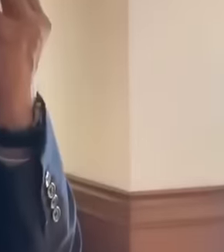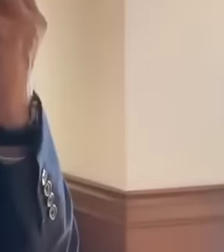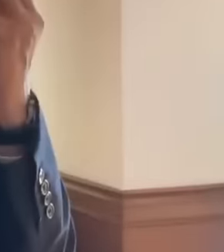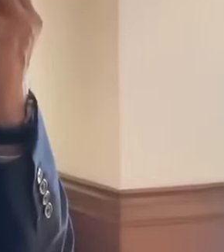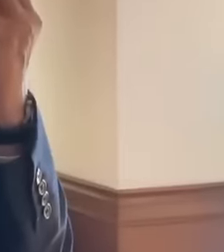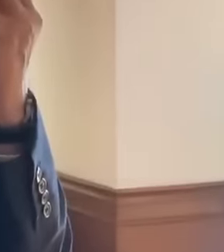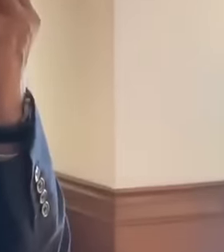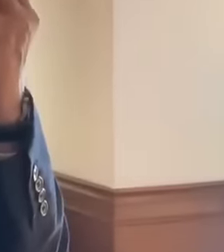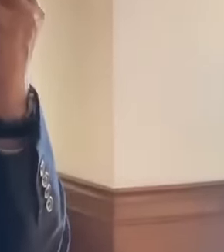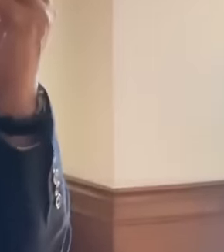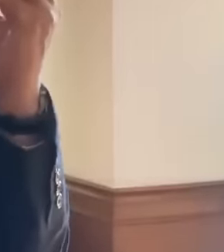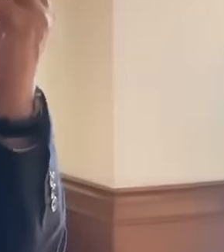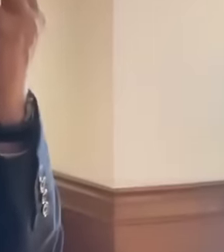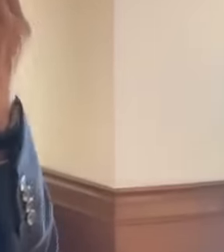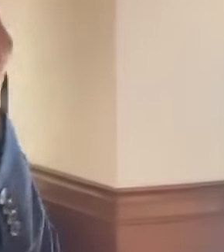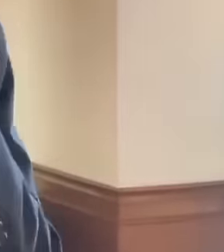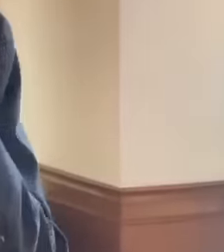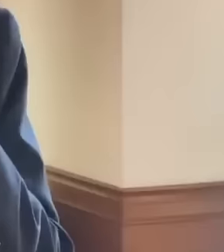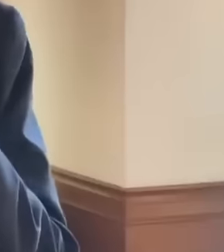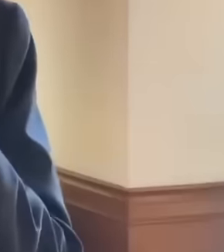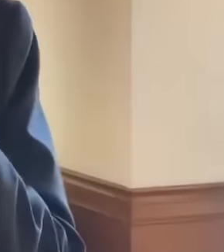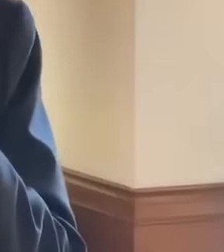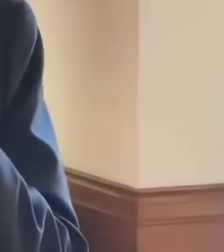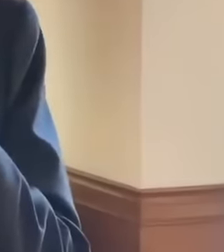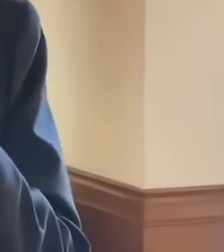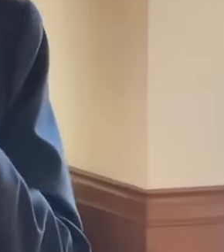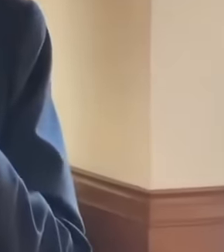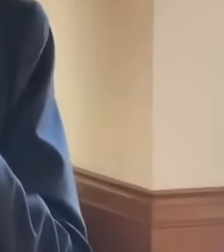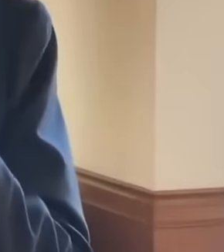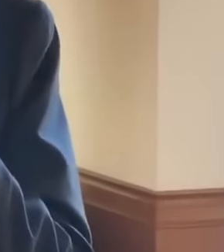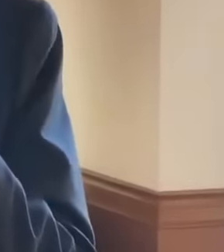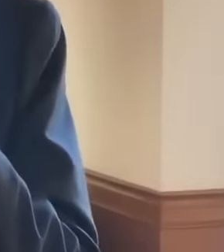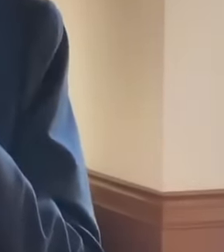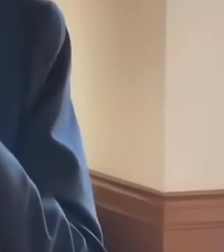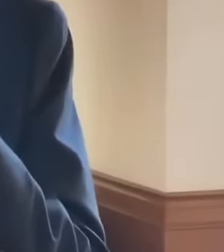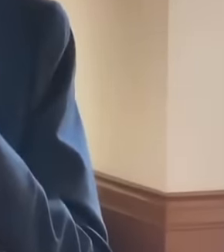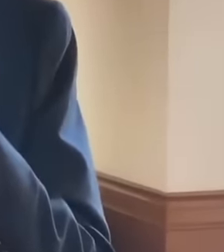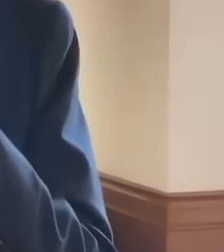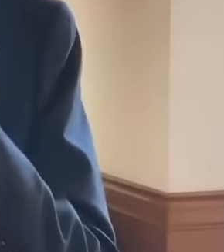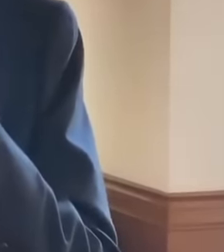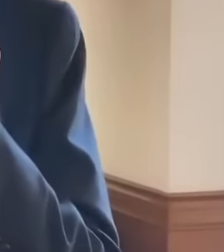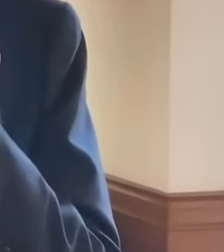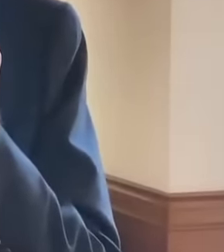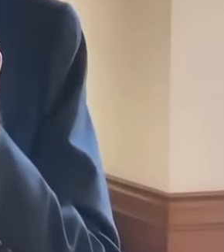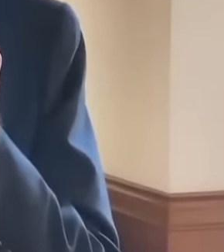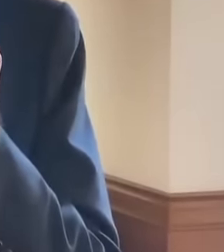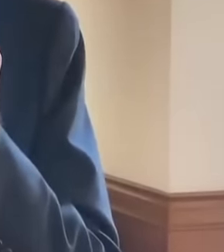President Andrés Manuel López Obrador reported that he will speak with his Brazilian counterparts Luis